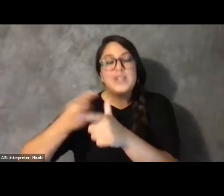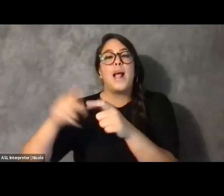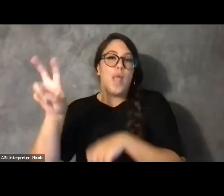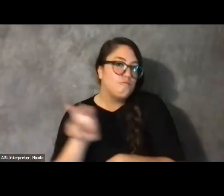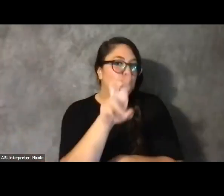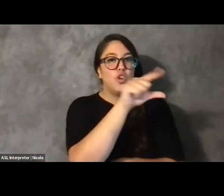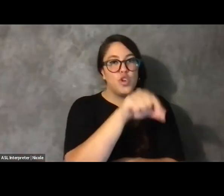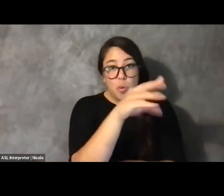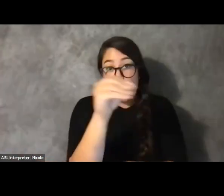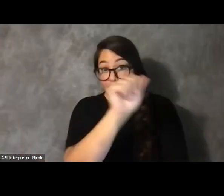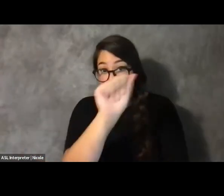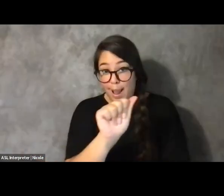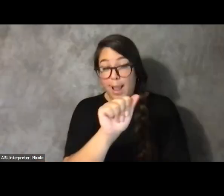So, Zee, are you ready to go?